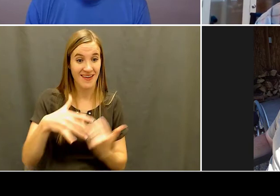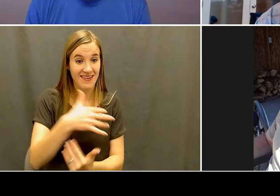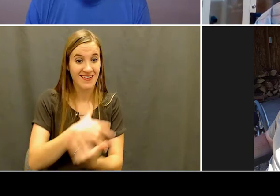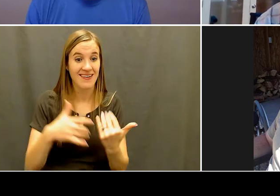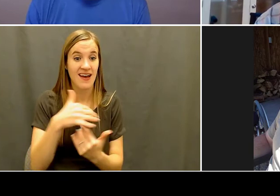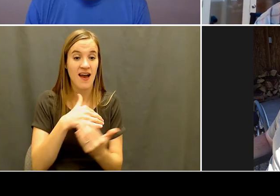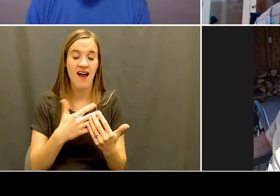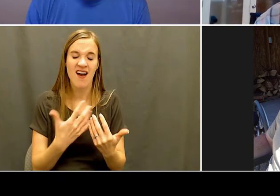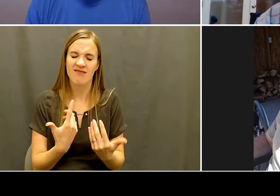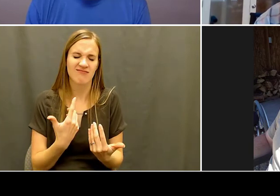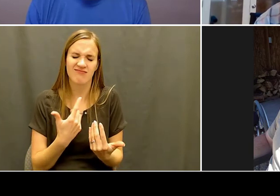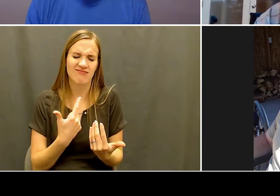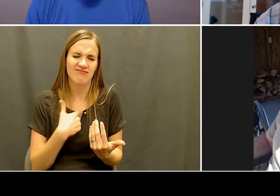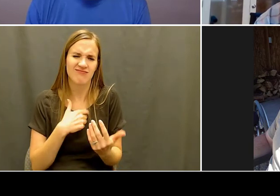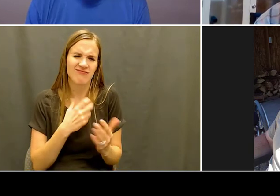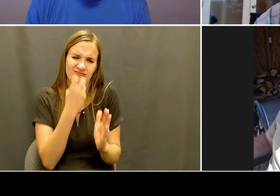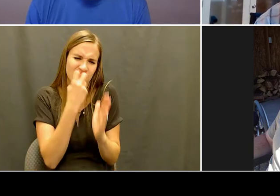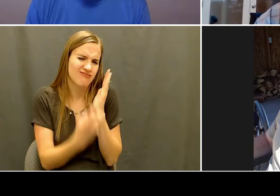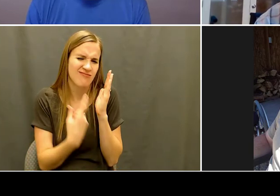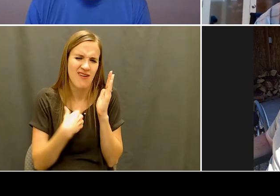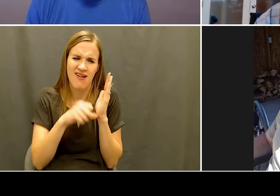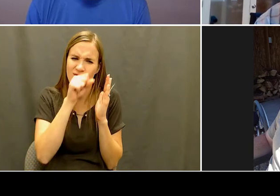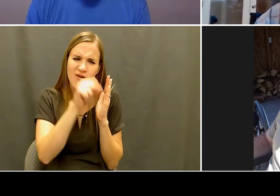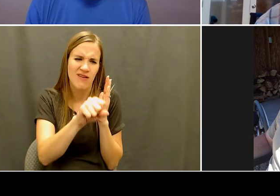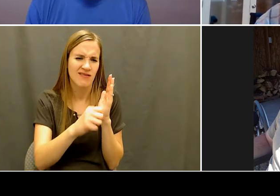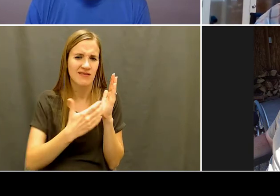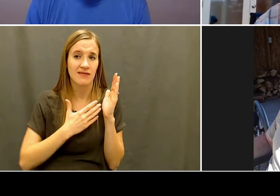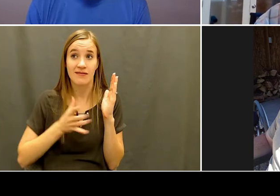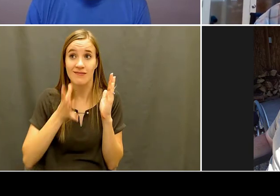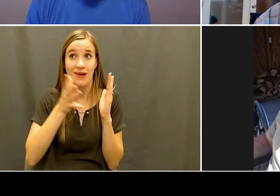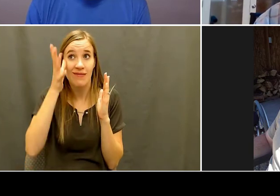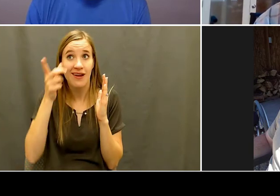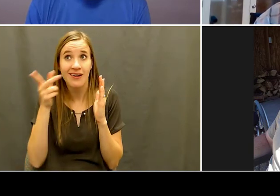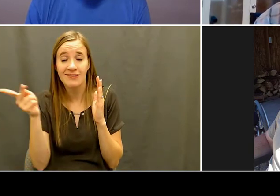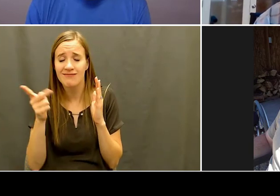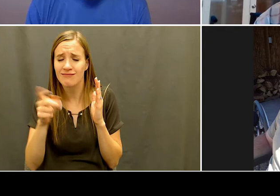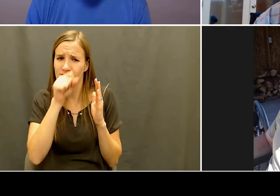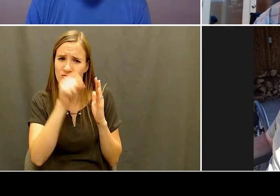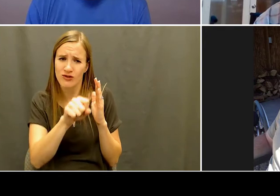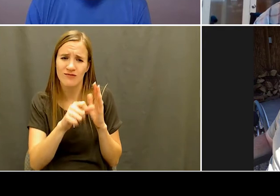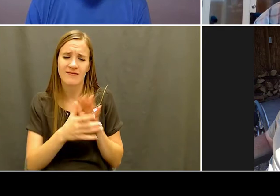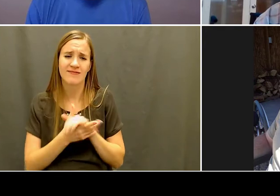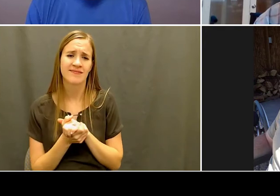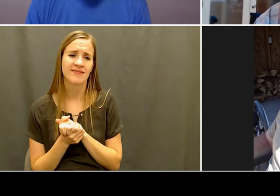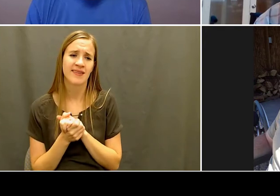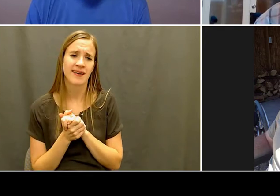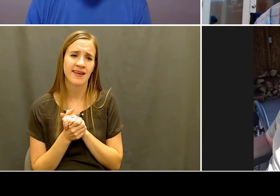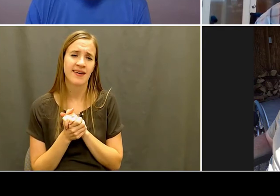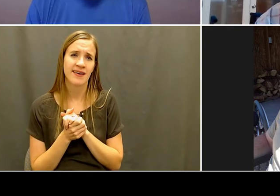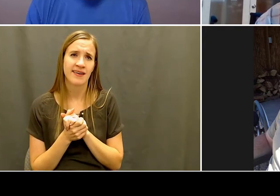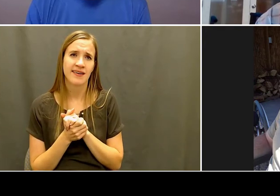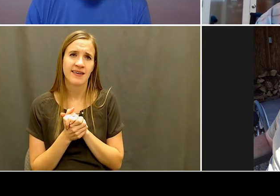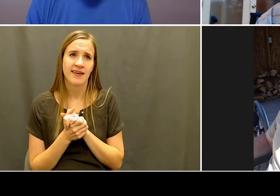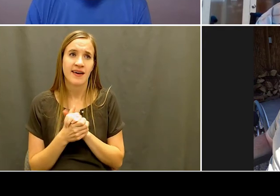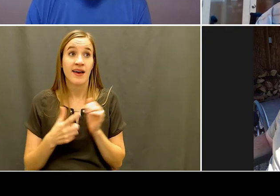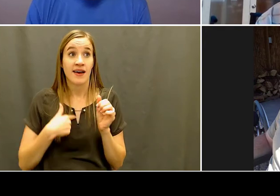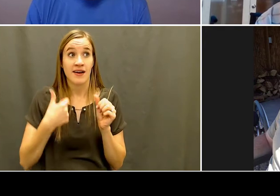parents were there at the sports camp, and they filmed like, everything that was there. And not too long ago, I